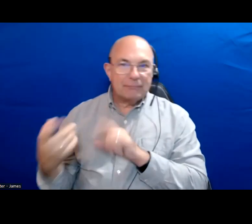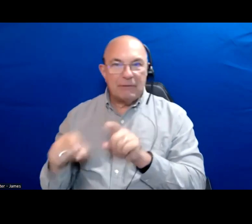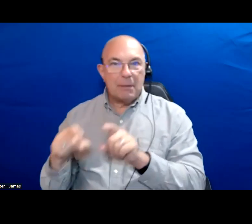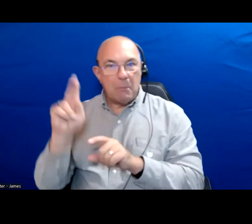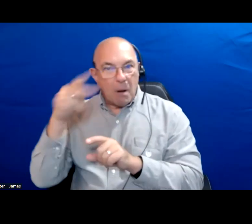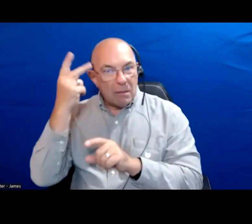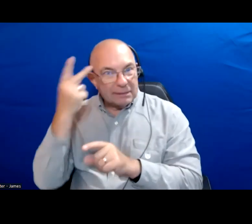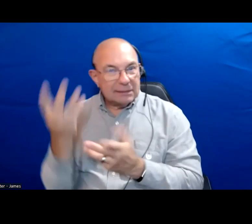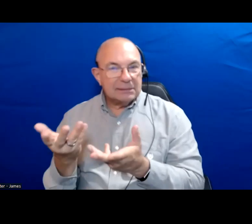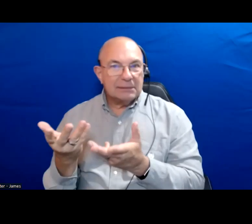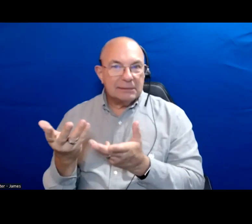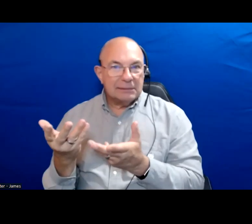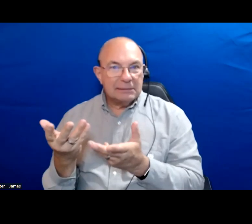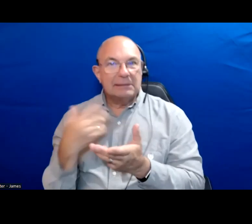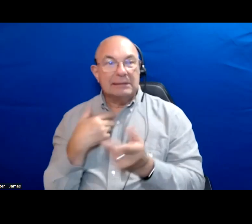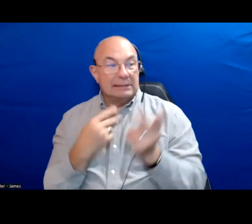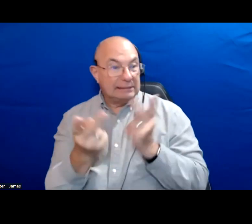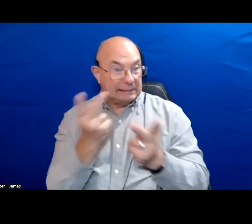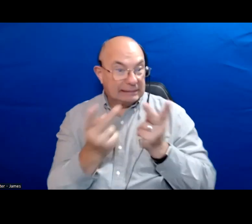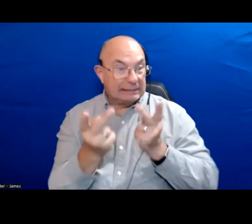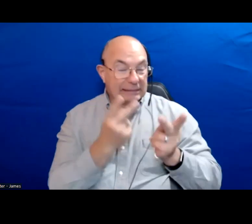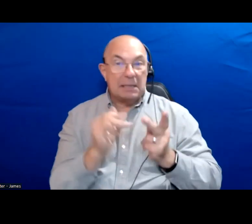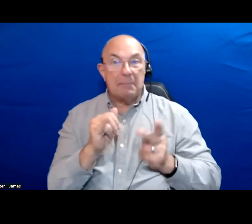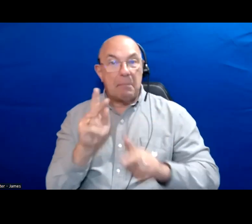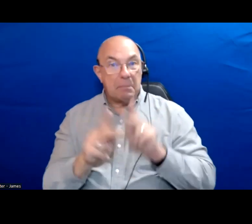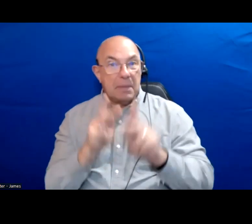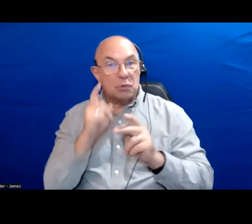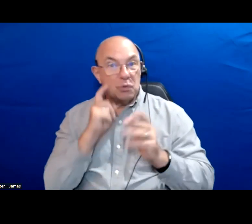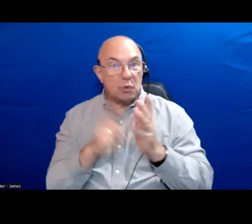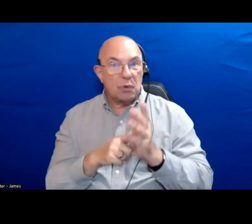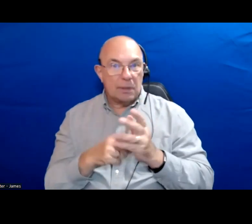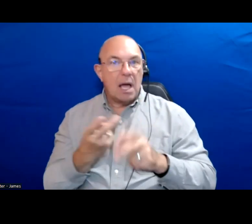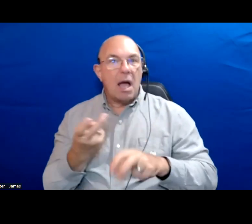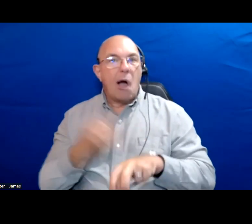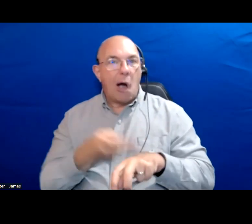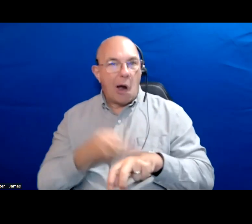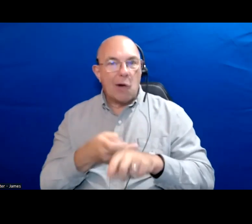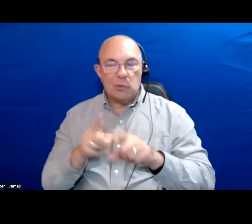politics. I am hearing and intuitively that people are finding it more difficult to access city counselors